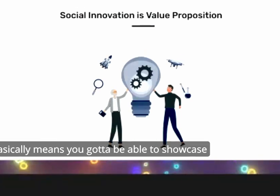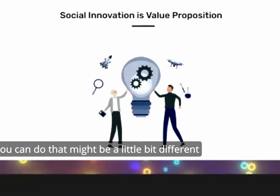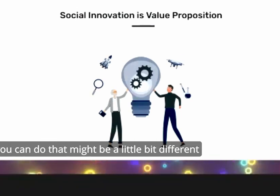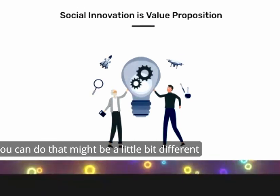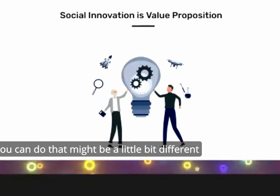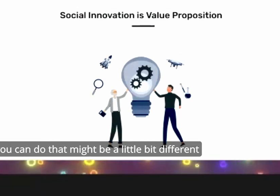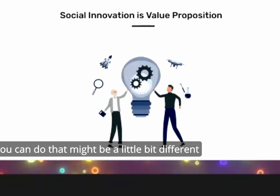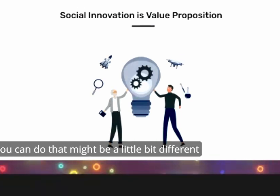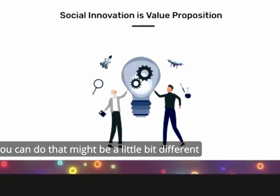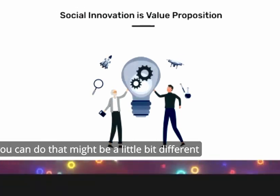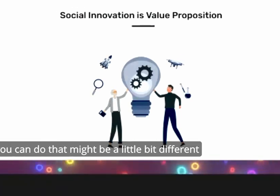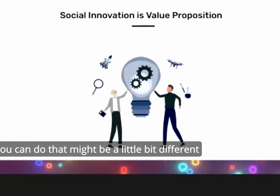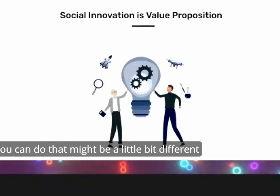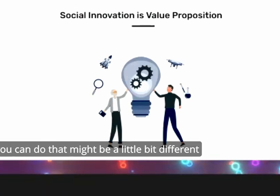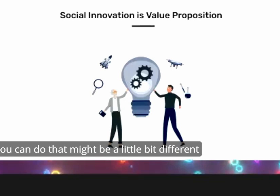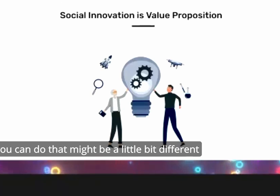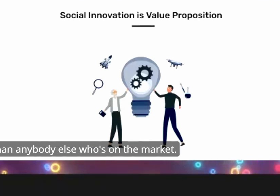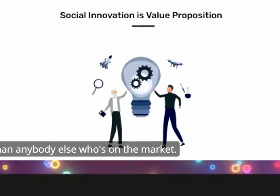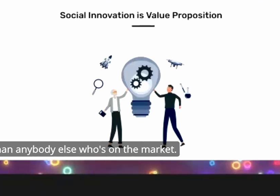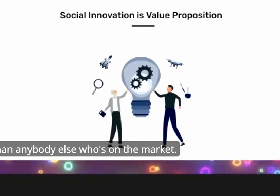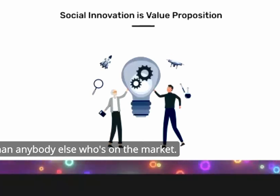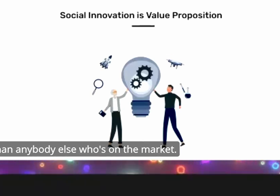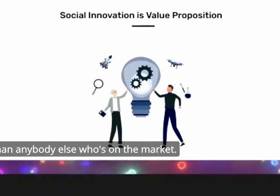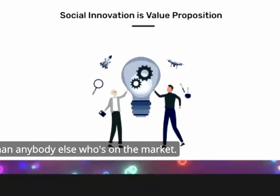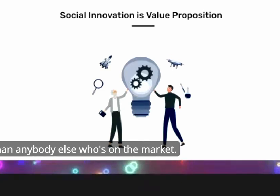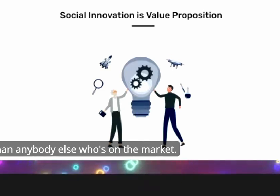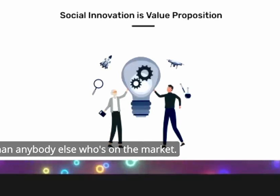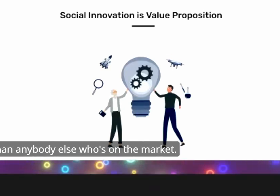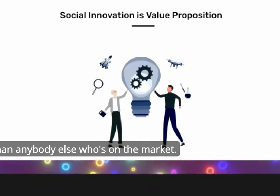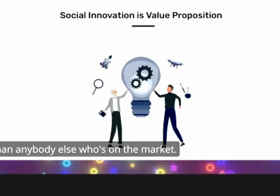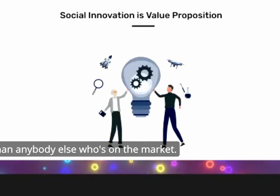be able to Showcase what you can do that might be a little bit different than anybody else who's on